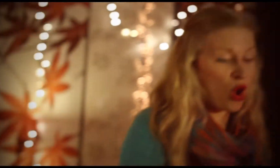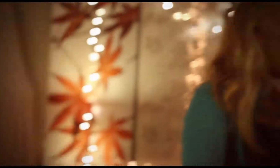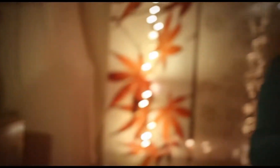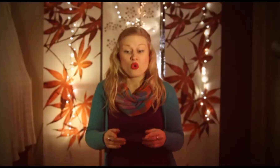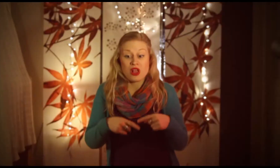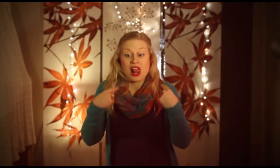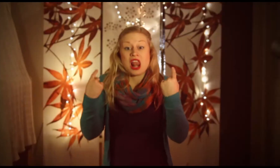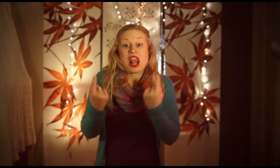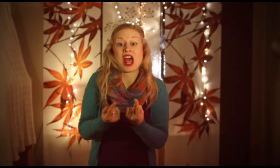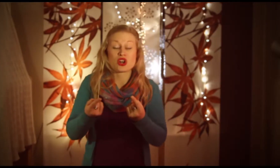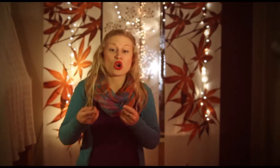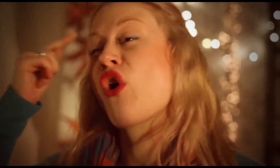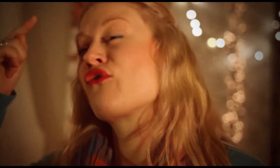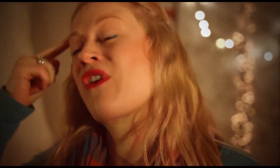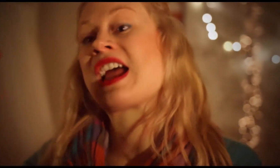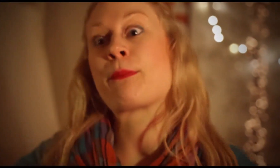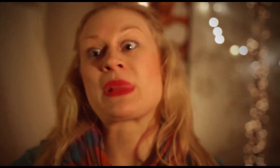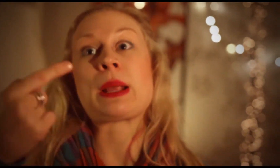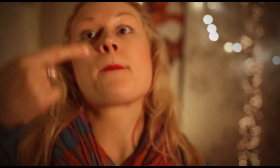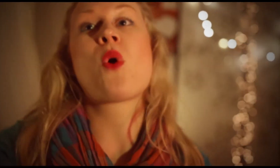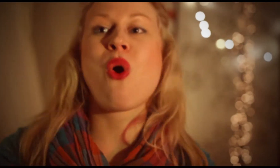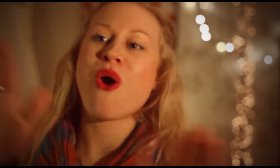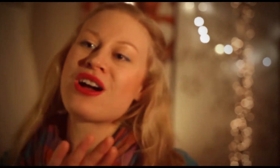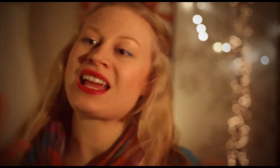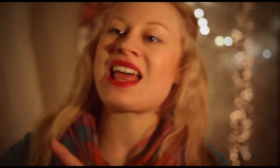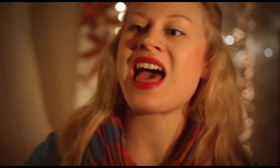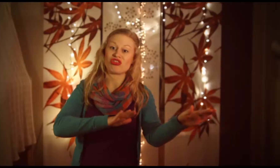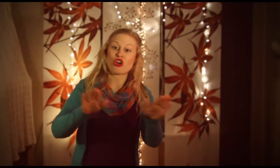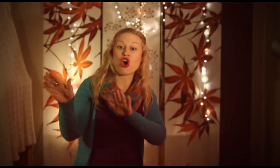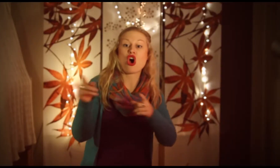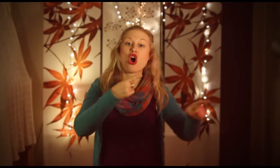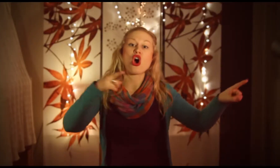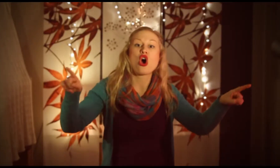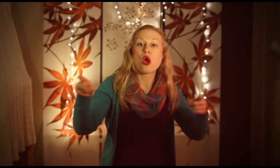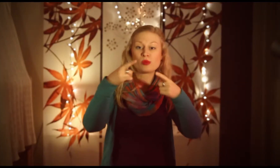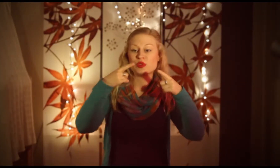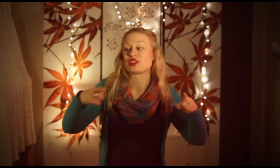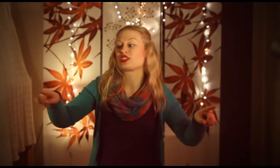So, let our faith be more than anthems,